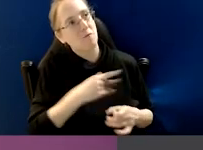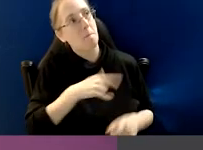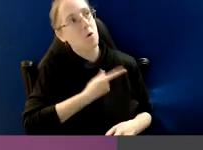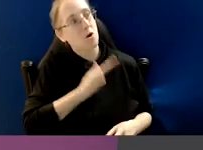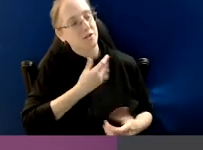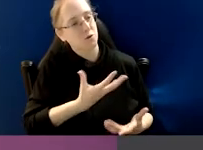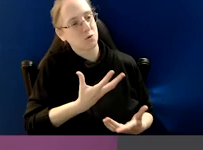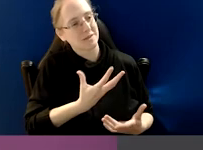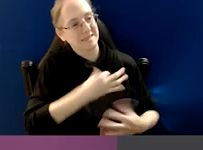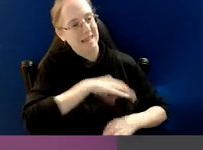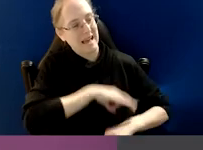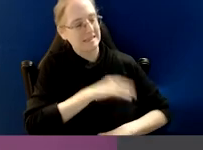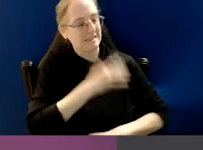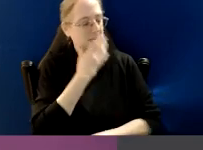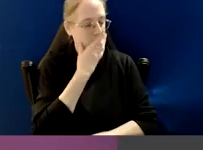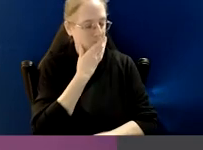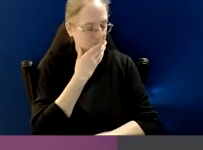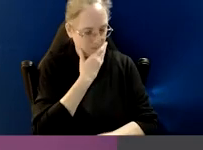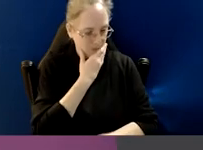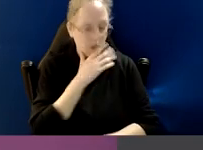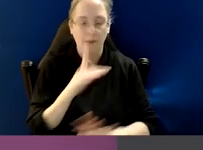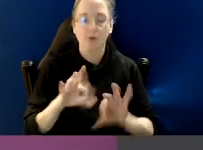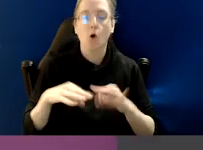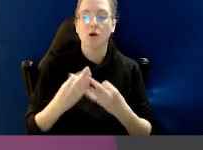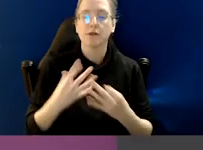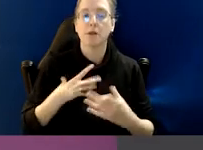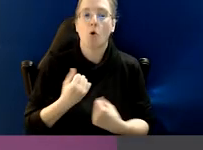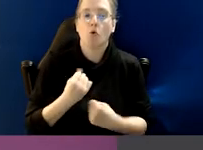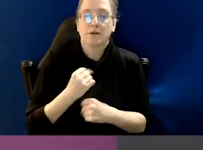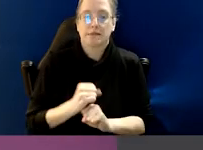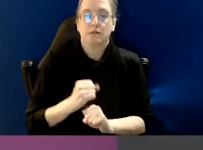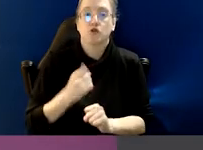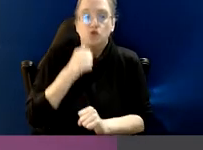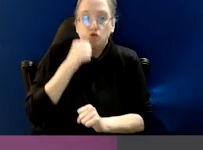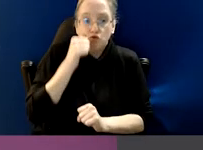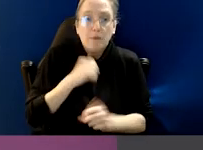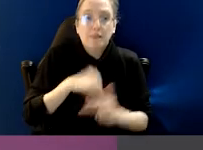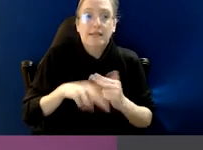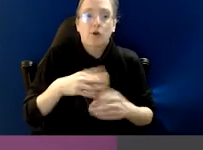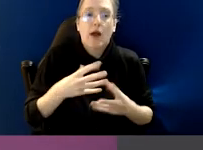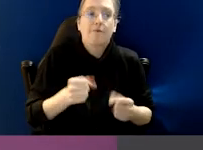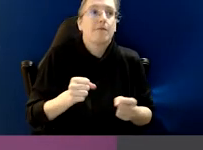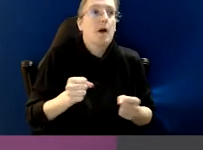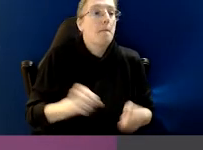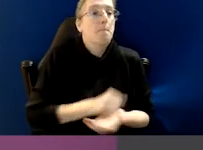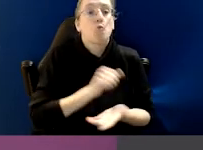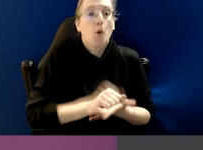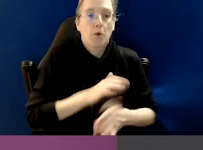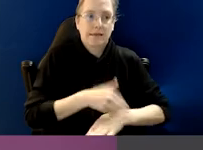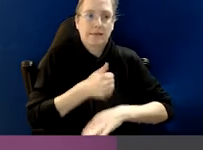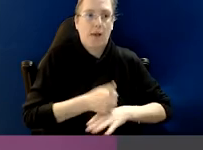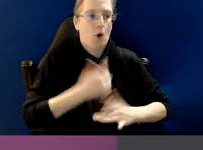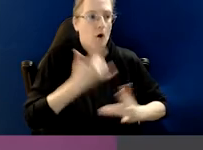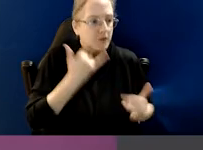it's the organisations that are more resistant to corruption, if you've got all of these things in place, the appropriate checks and balances.